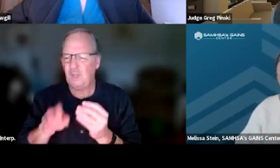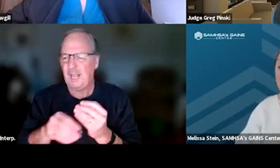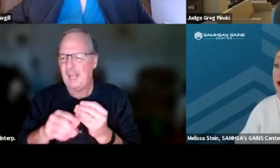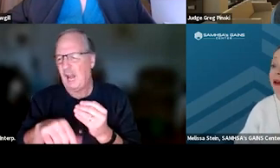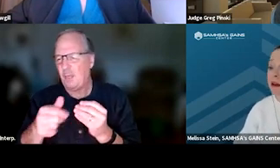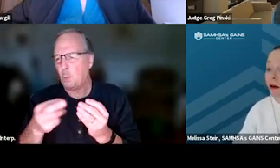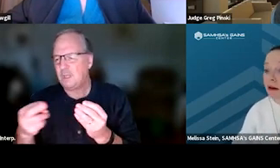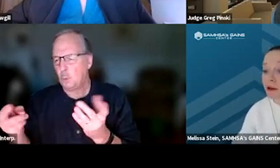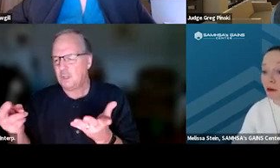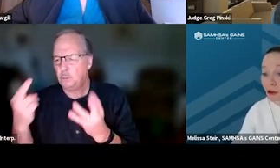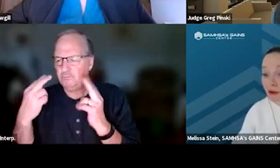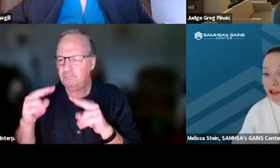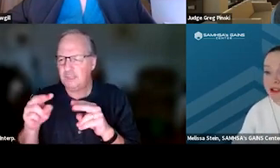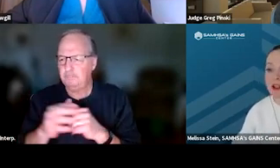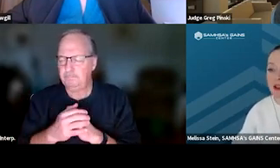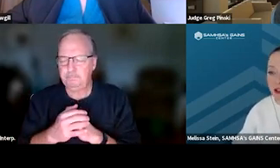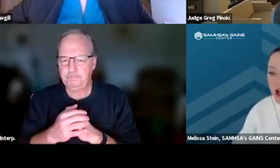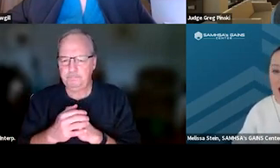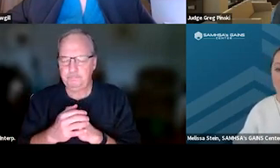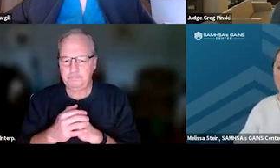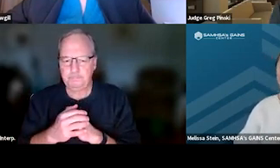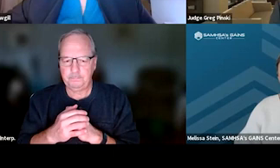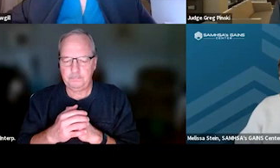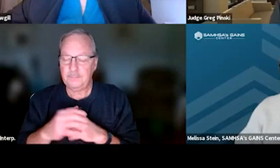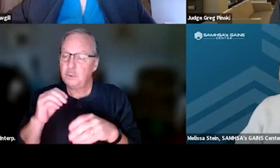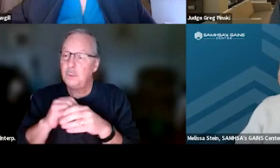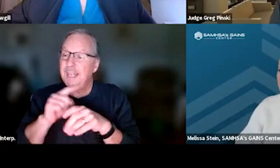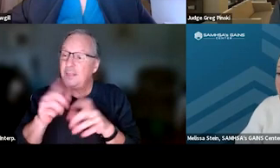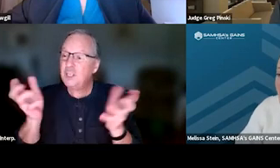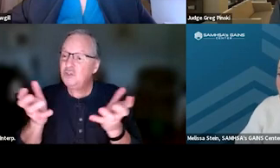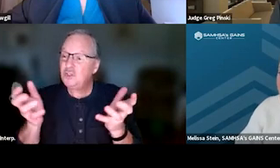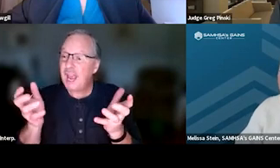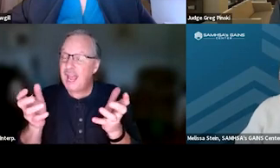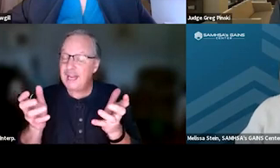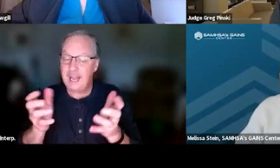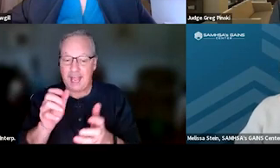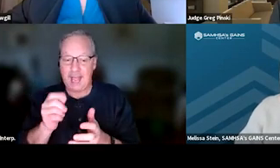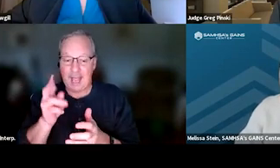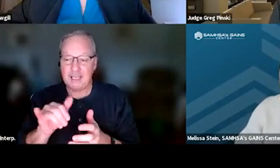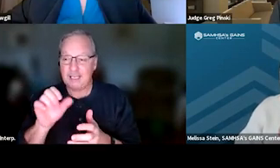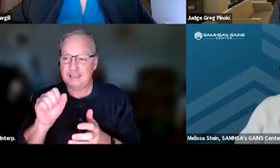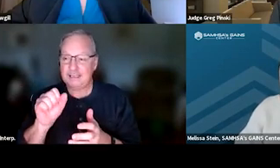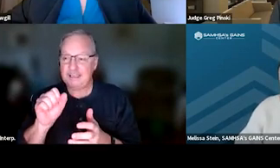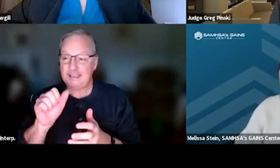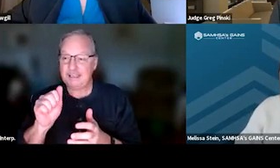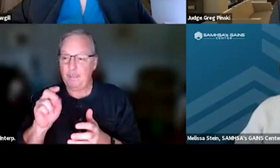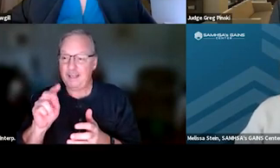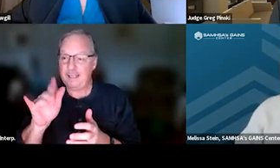So you should have just seen in the chat that Ashley Sabatino dropped a file